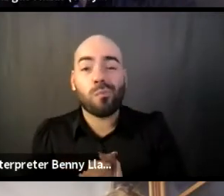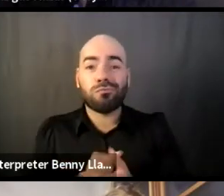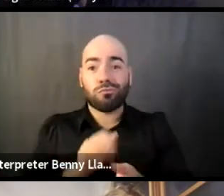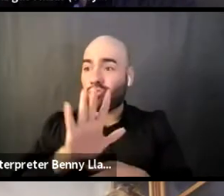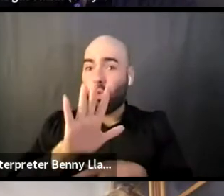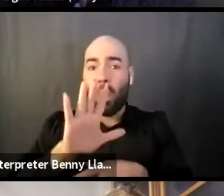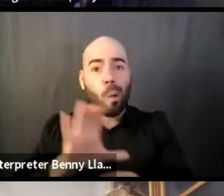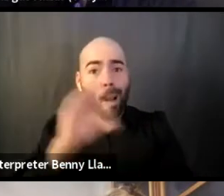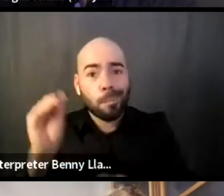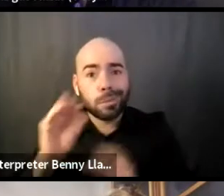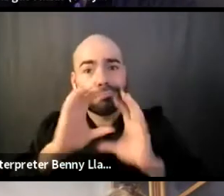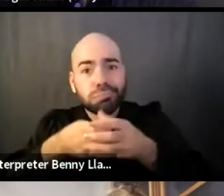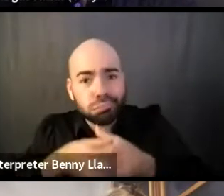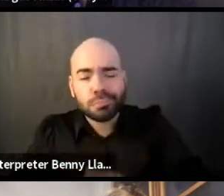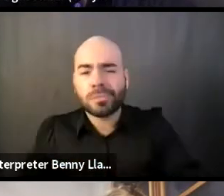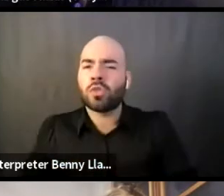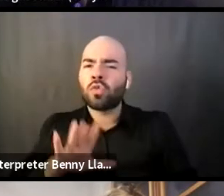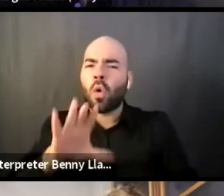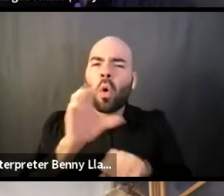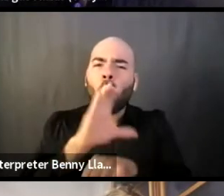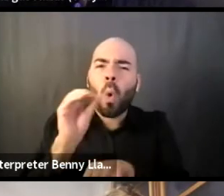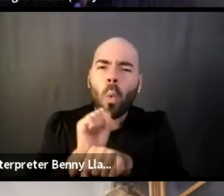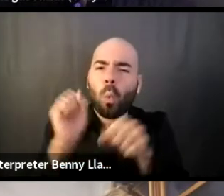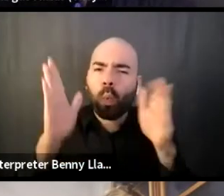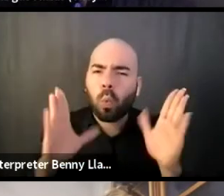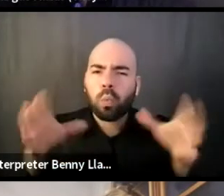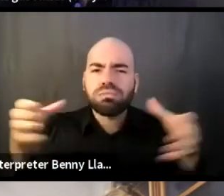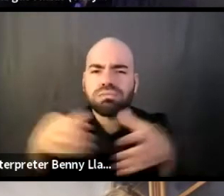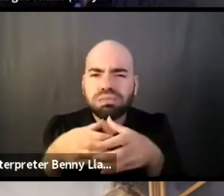How do you, as someone who works at B Street,